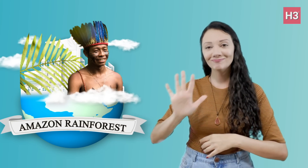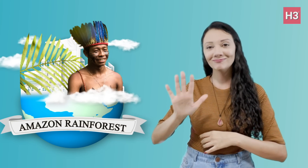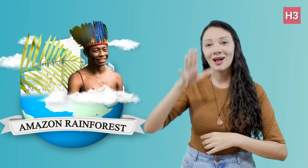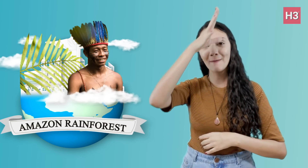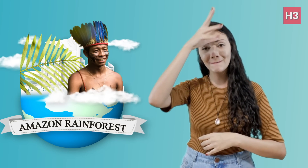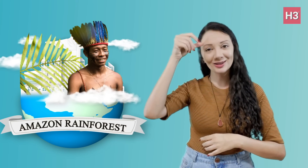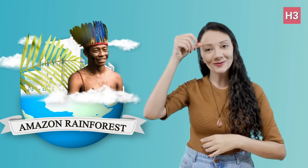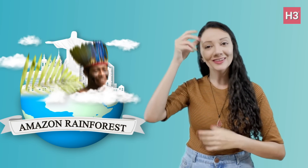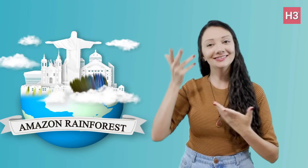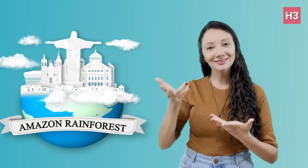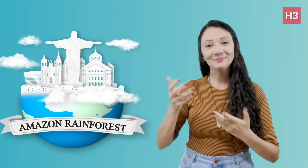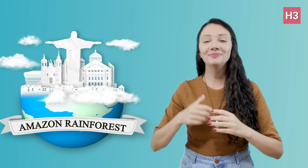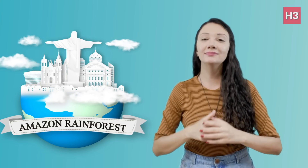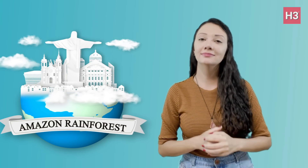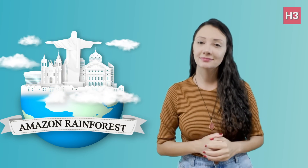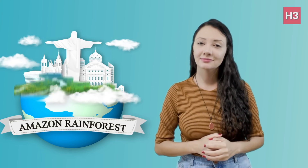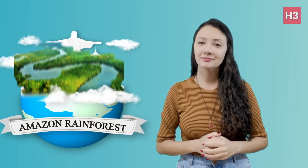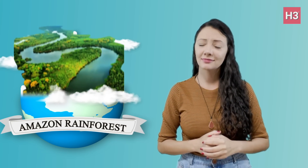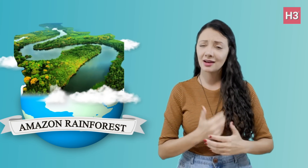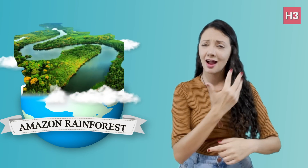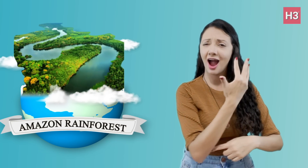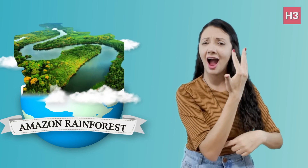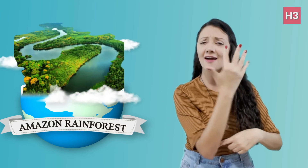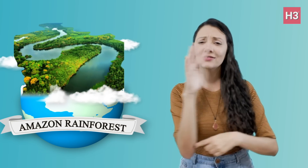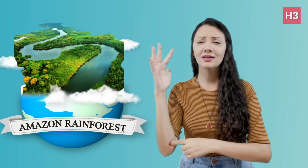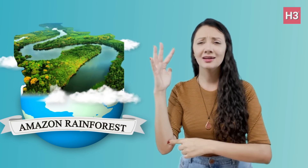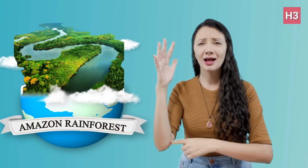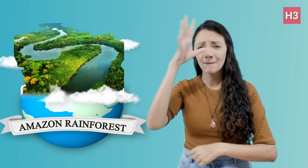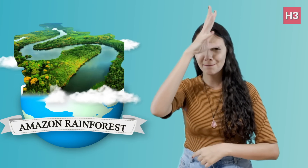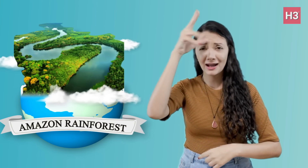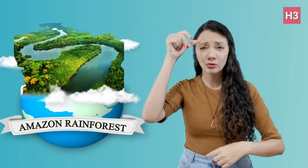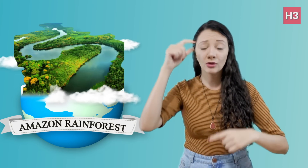is to paint their faces and